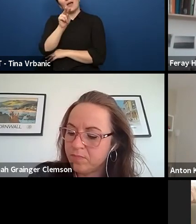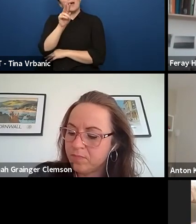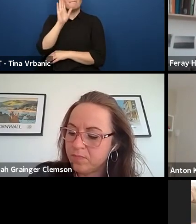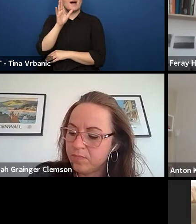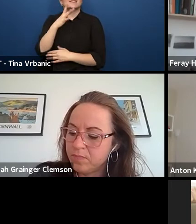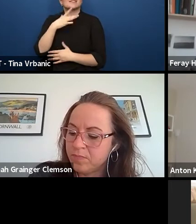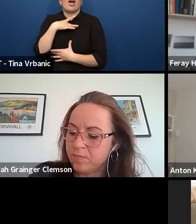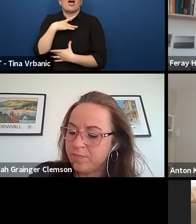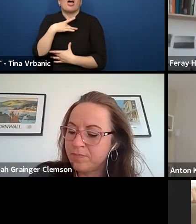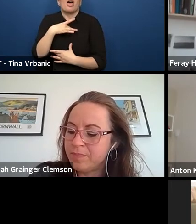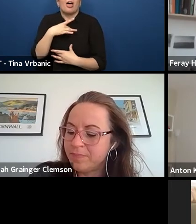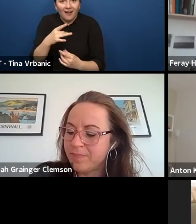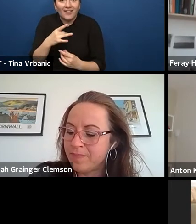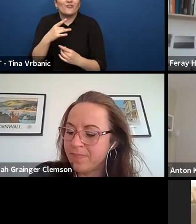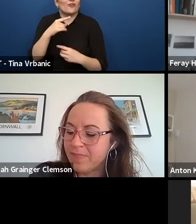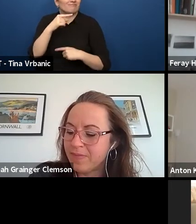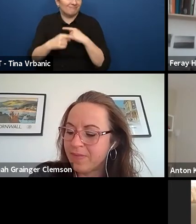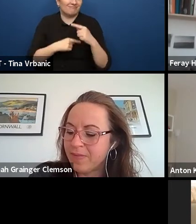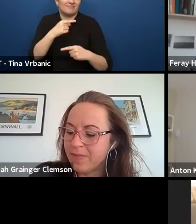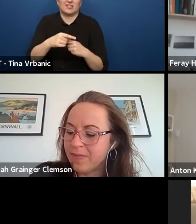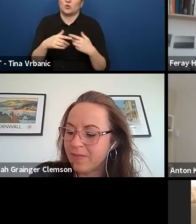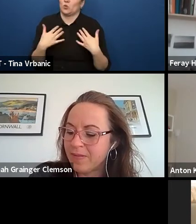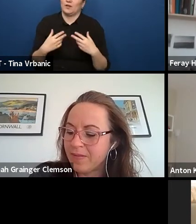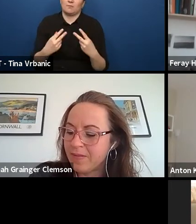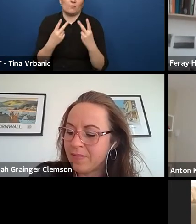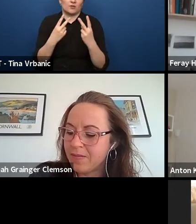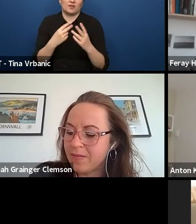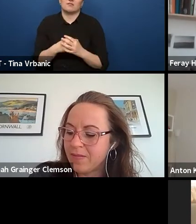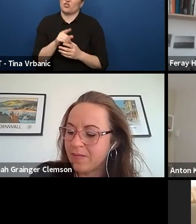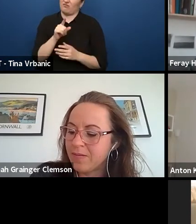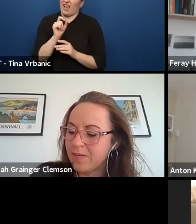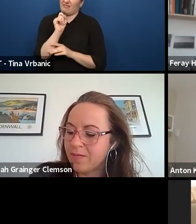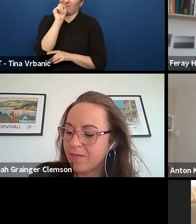and think, this is something I like to see again.